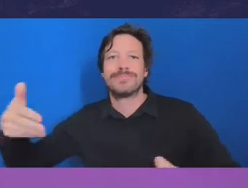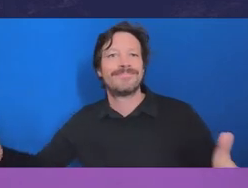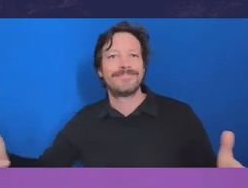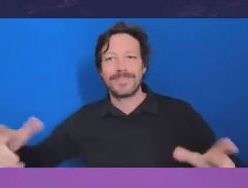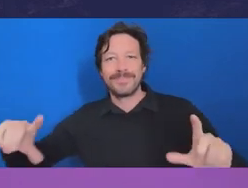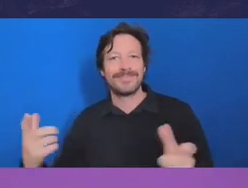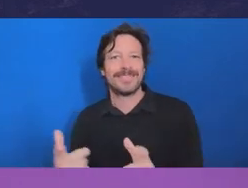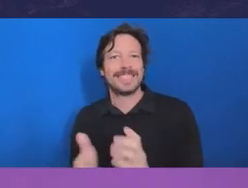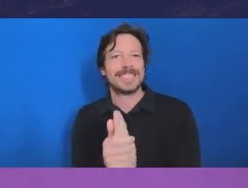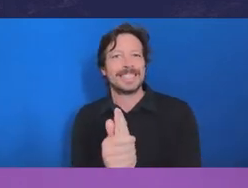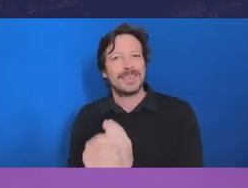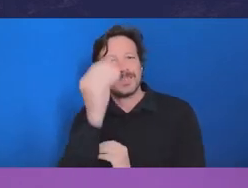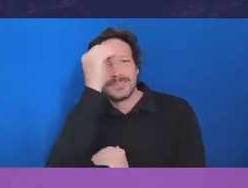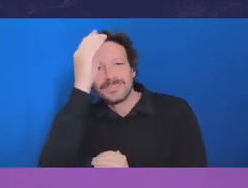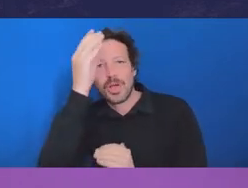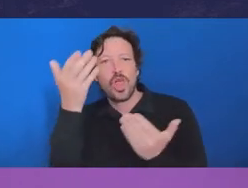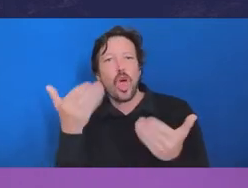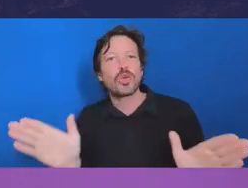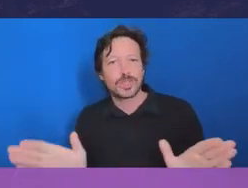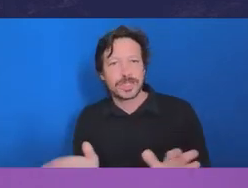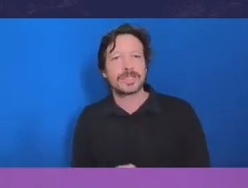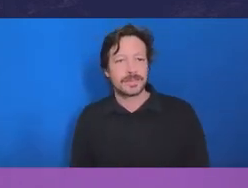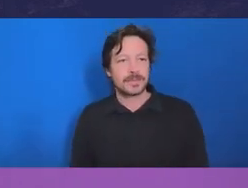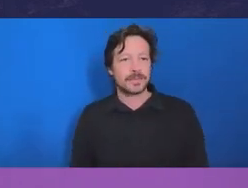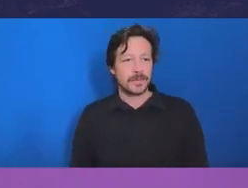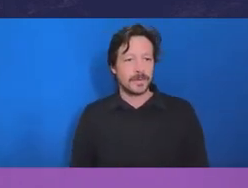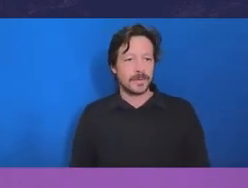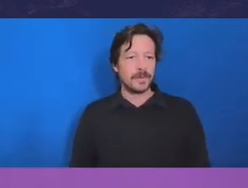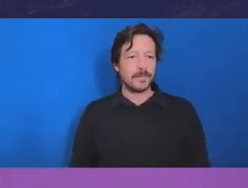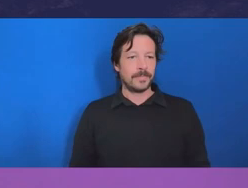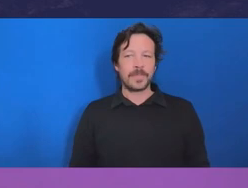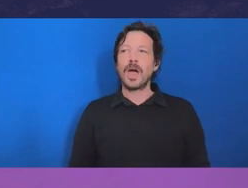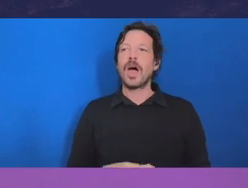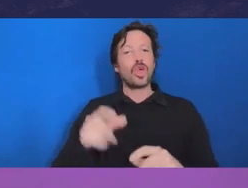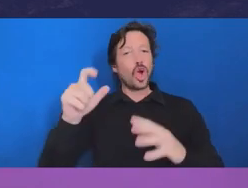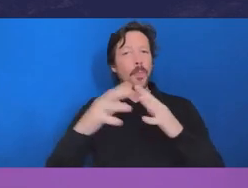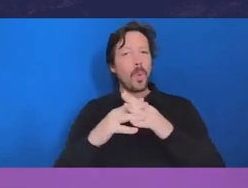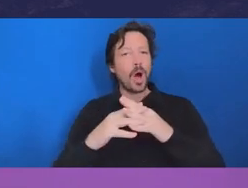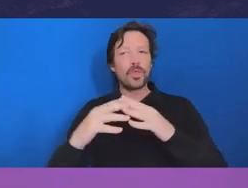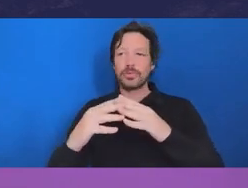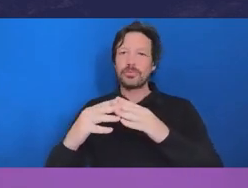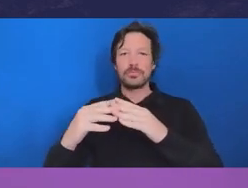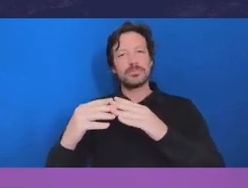the approaches that are being spoken about at the Commonwealth level about rebuilding the capability and capacity of the public sector